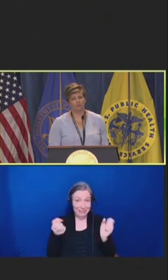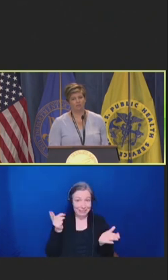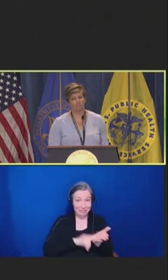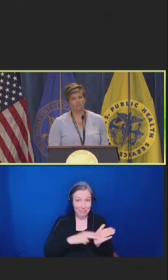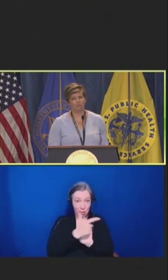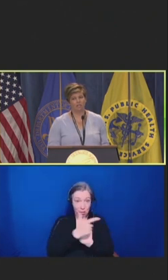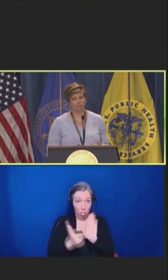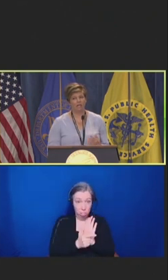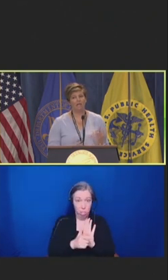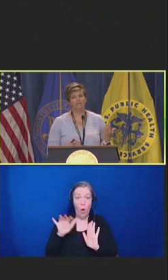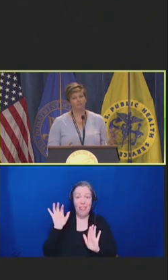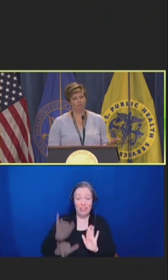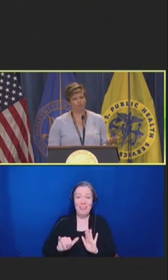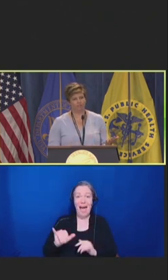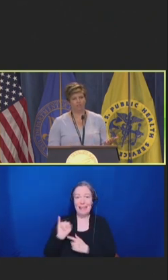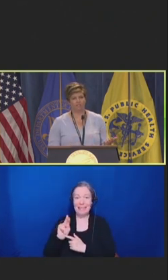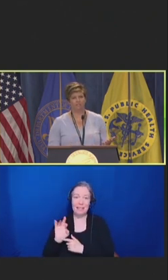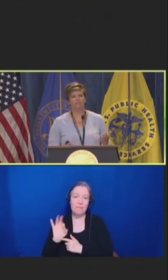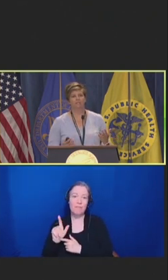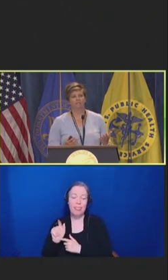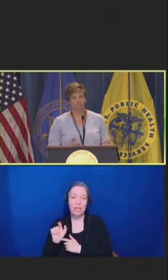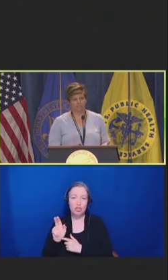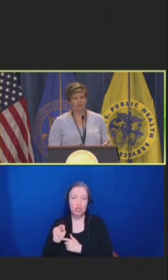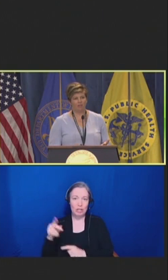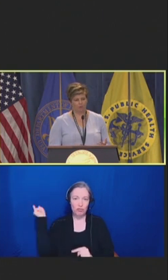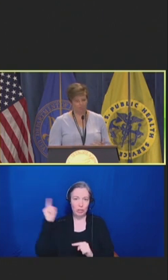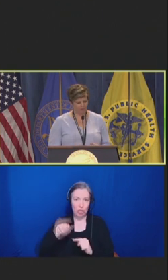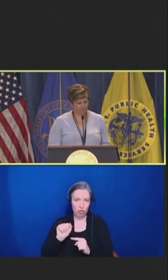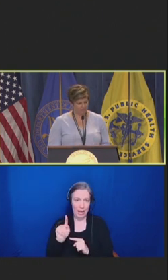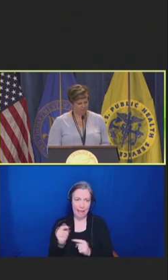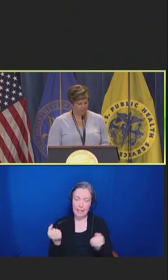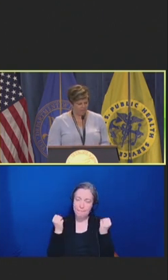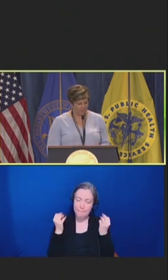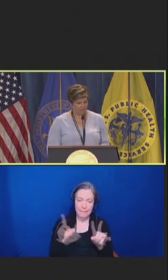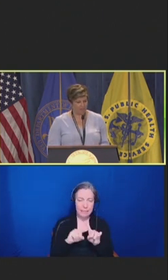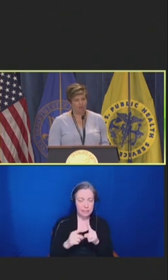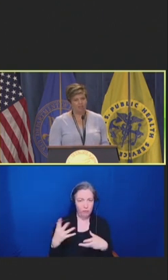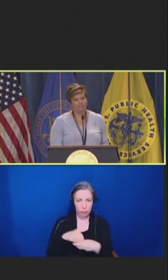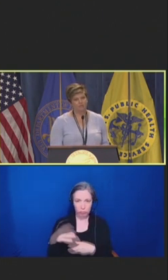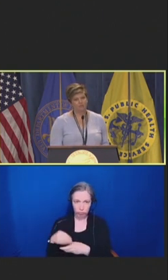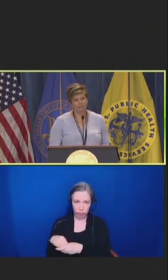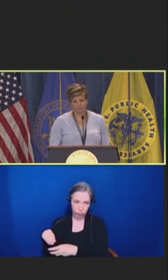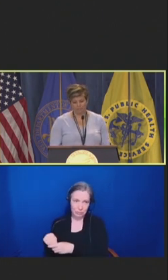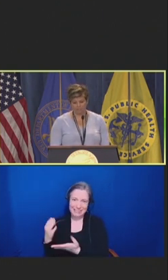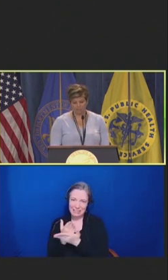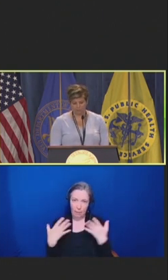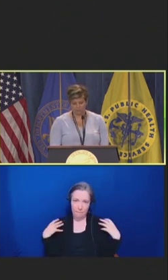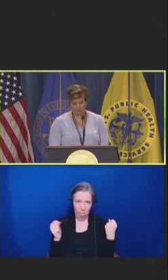which included a lot of different provisions, some health provisions in August of 2022.